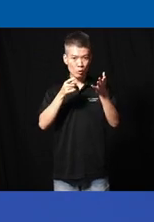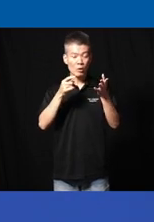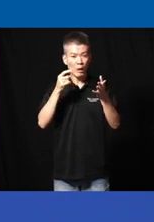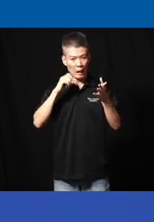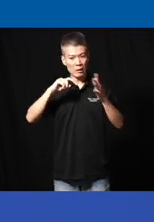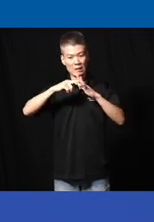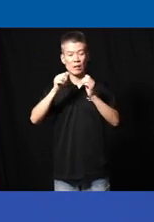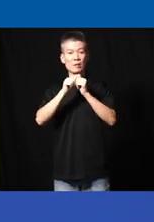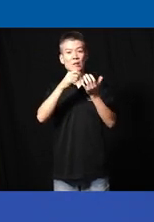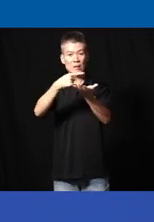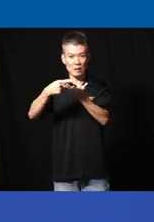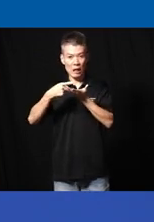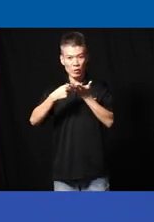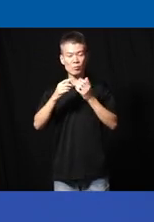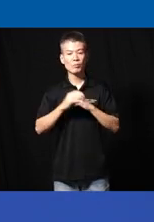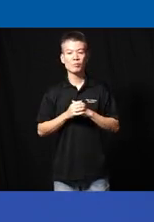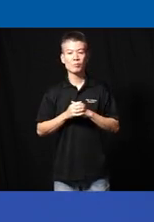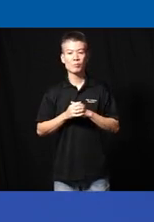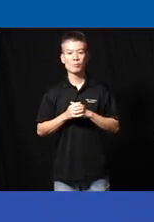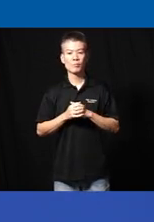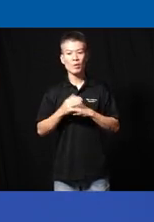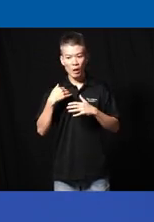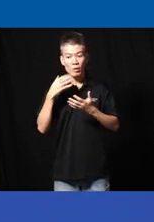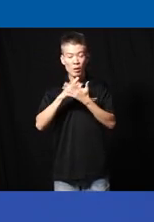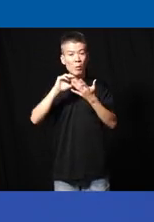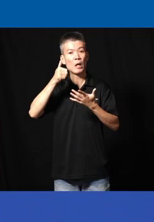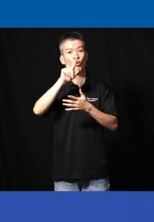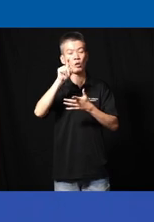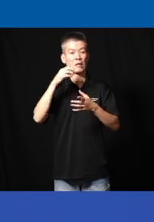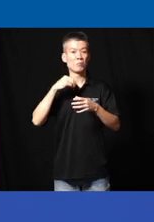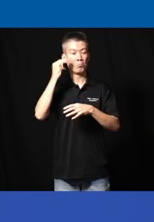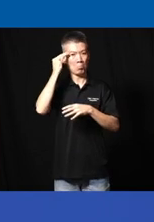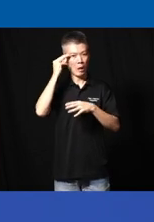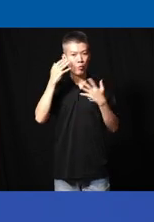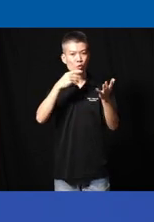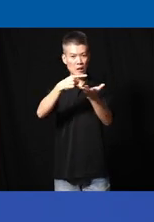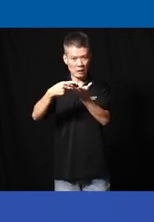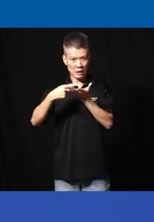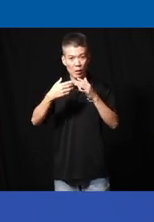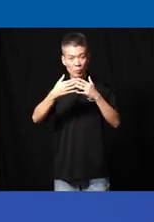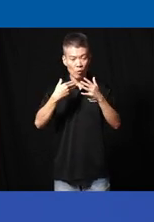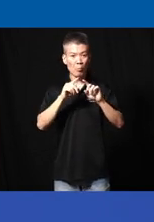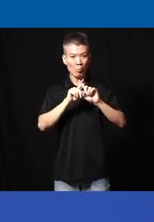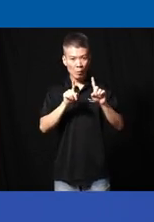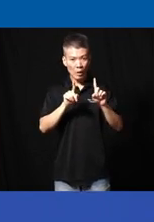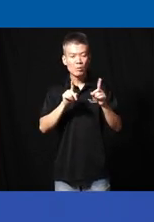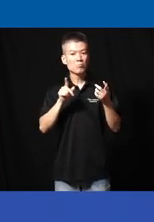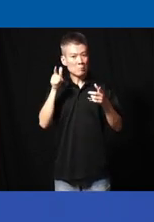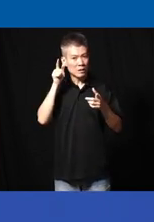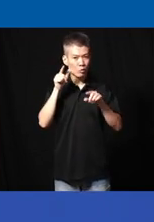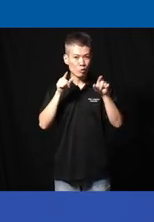discussion I had some other questions in mind as we discussed before but listening to you it